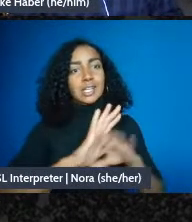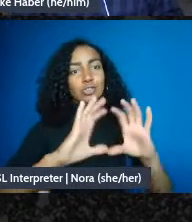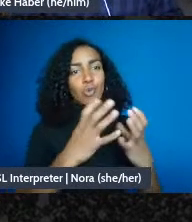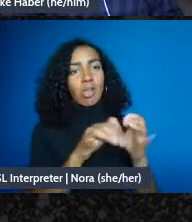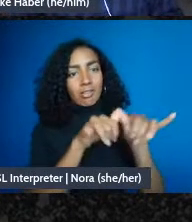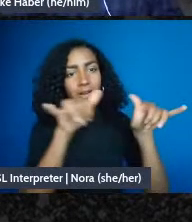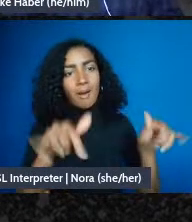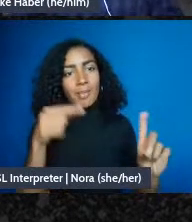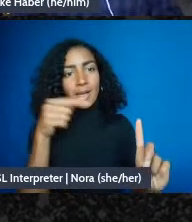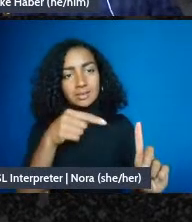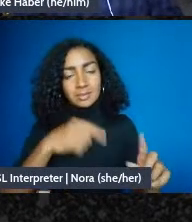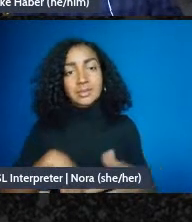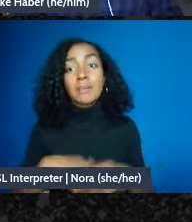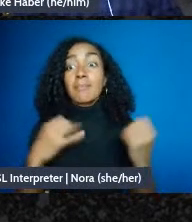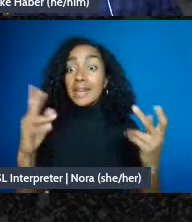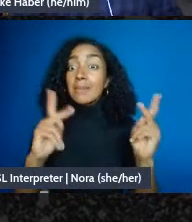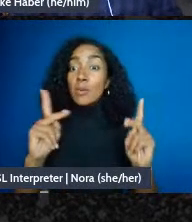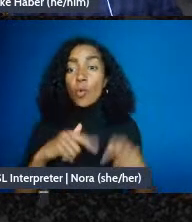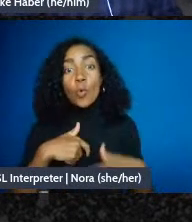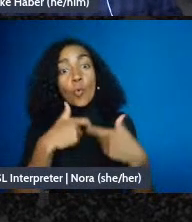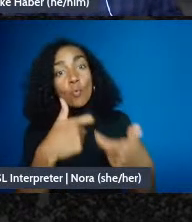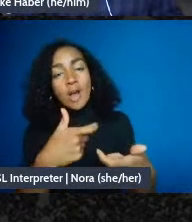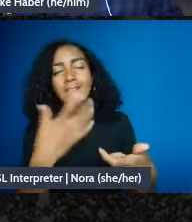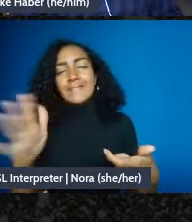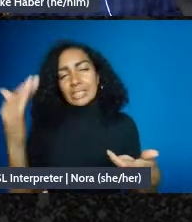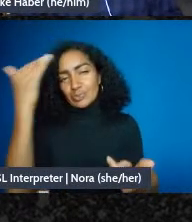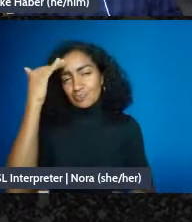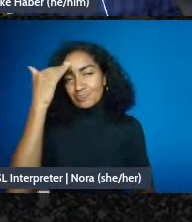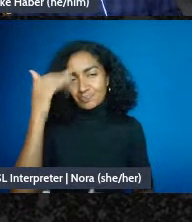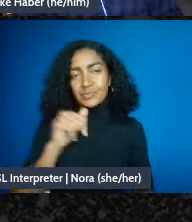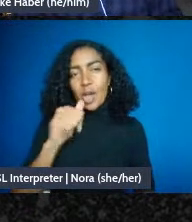program are probably familiar with the nonprofit industrial complex, and the critiques of the